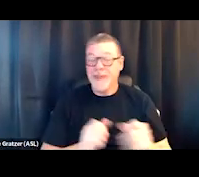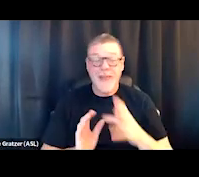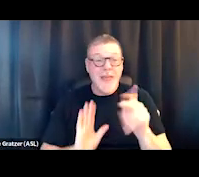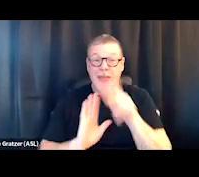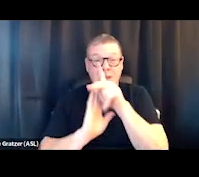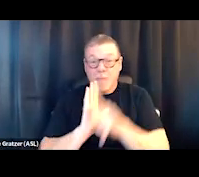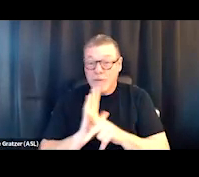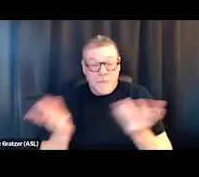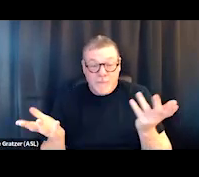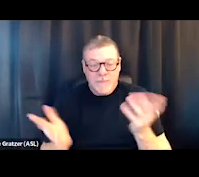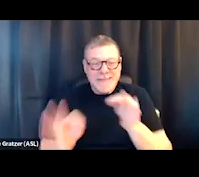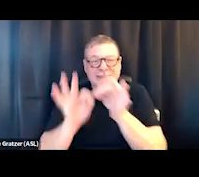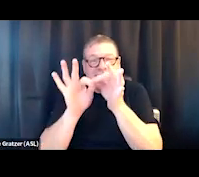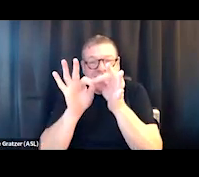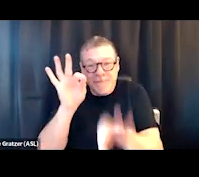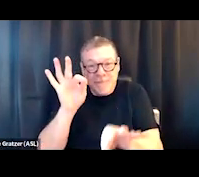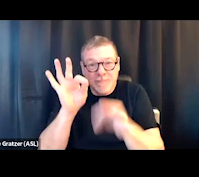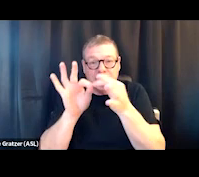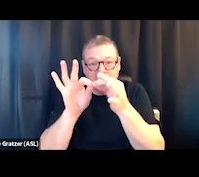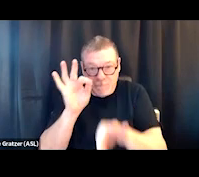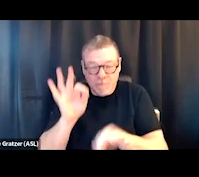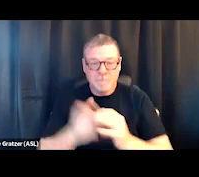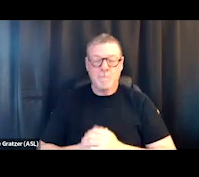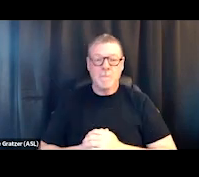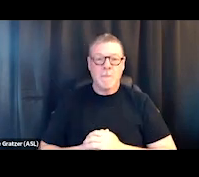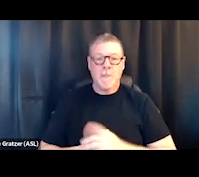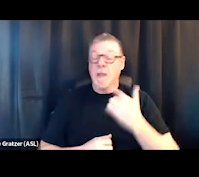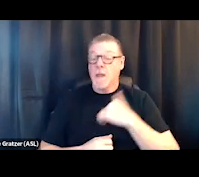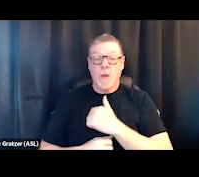you know, that we're just bigger together,